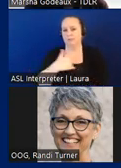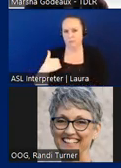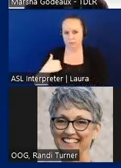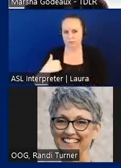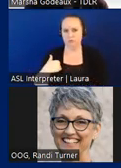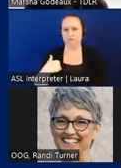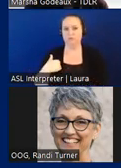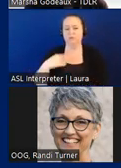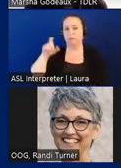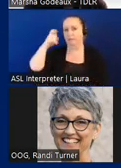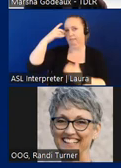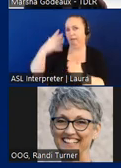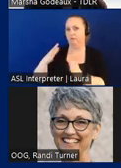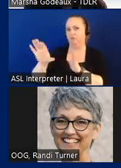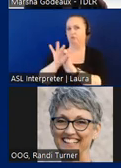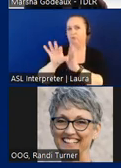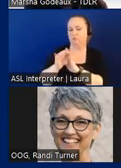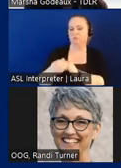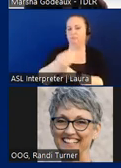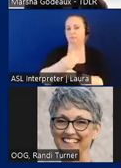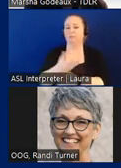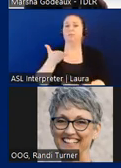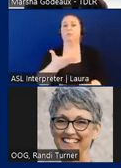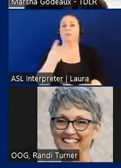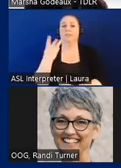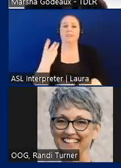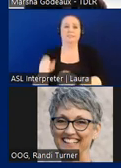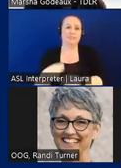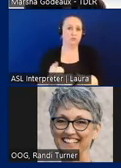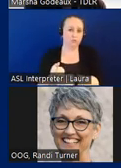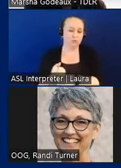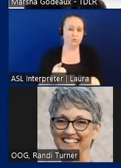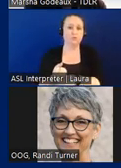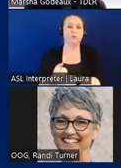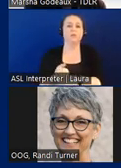the governor they serve six year terms and the commission has the authority to approve